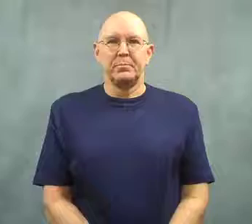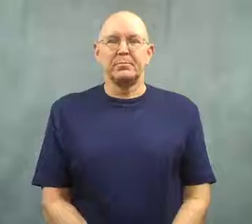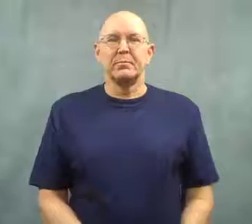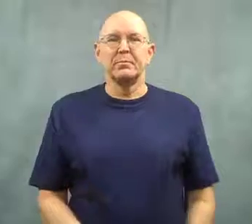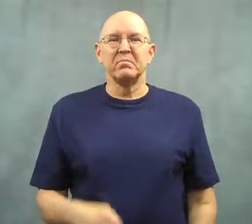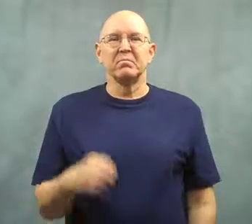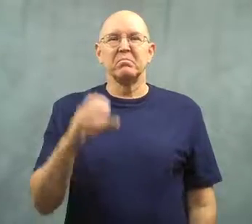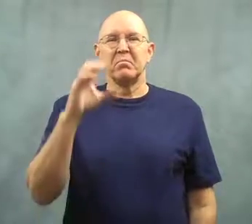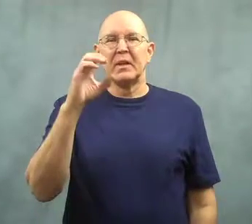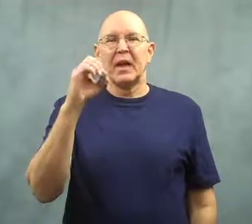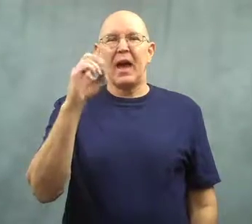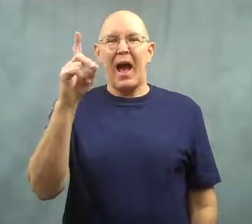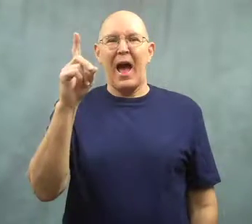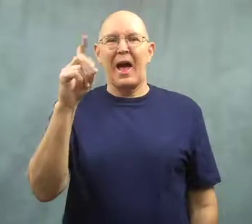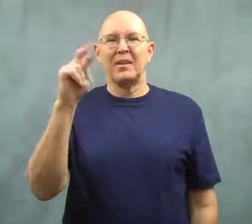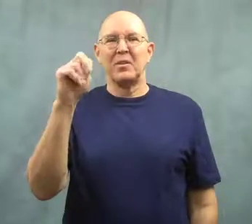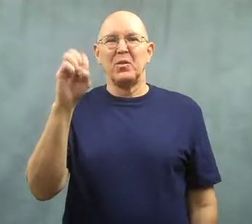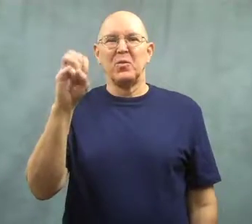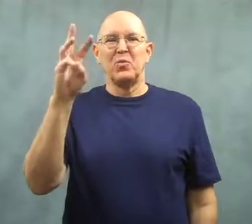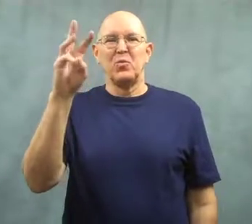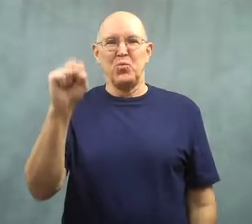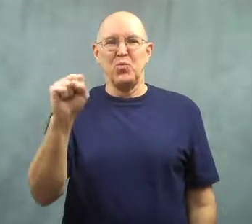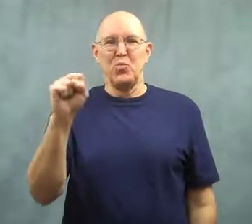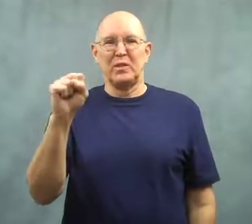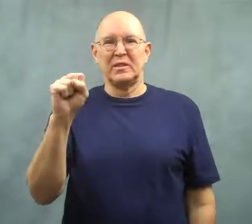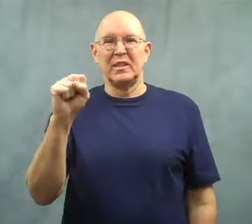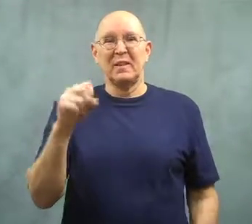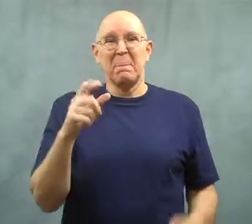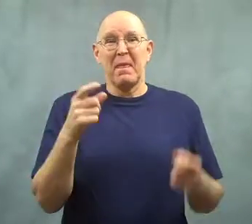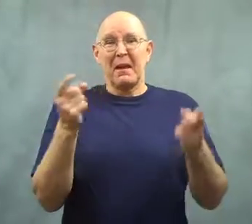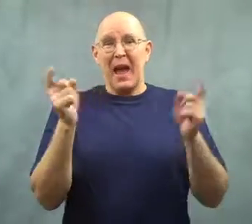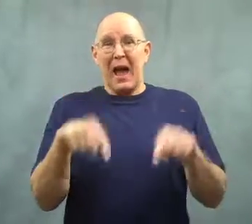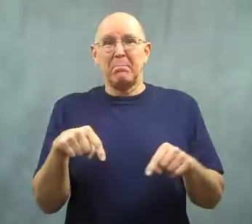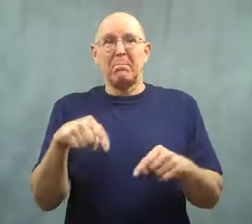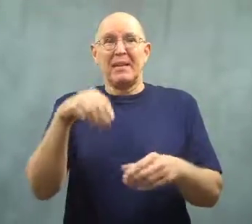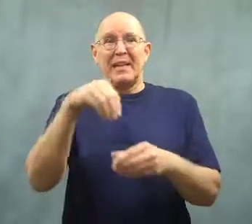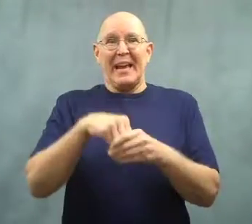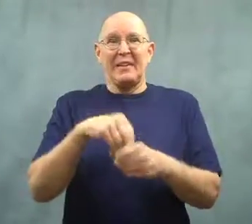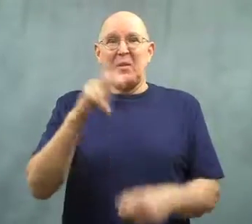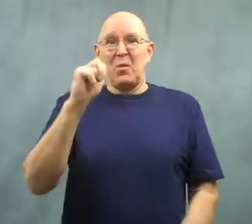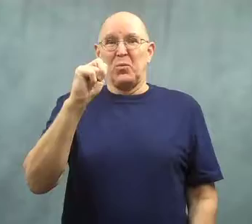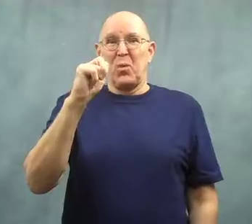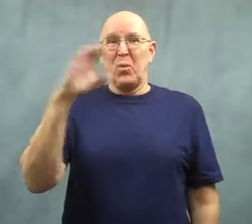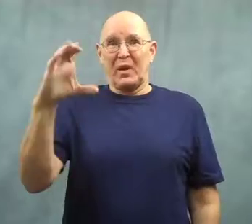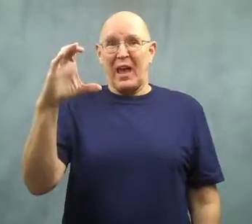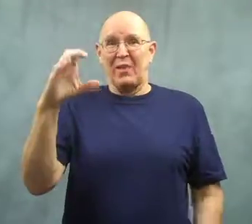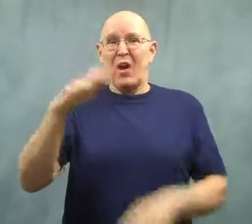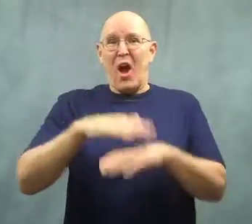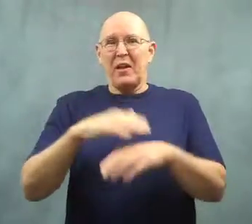This is an odd news story.